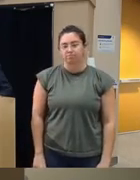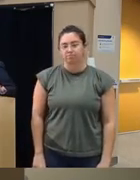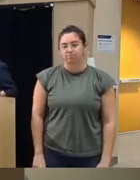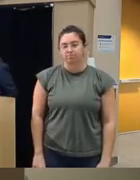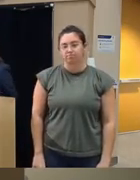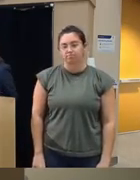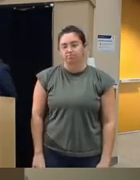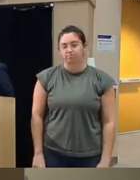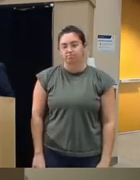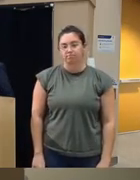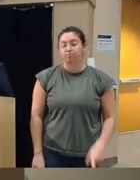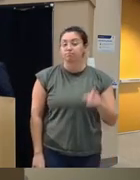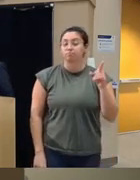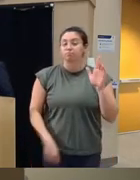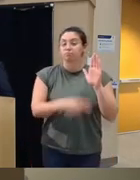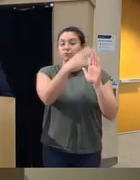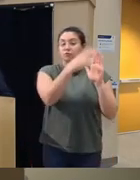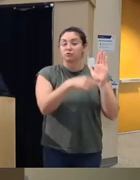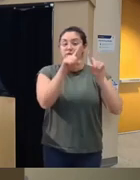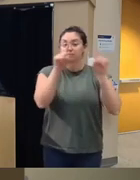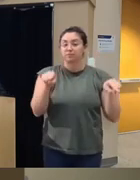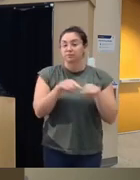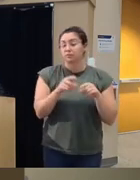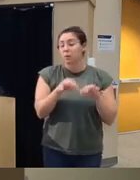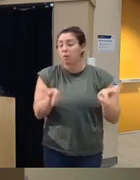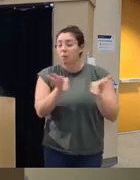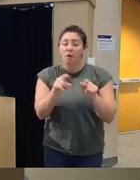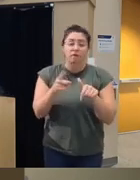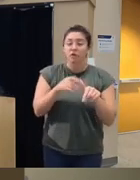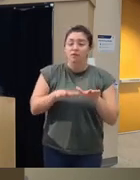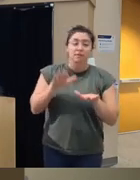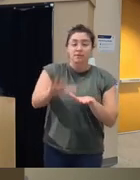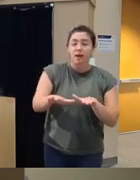an important first step is to know that it's not unusual for some people to have problems